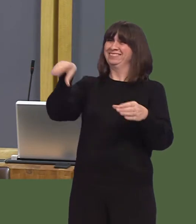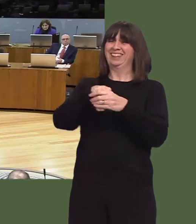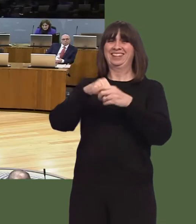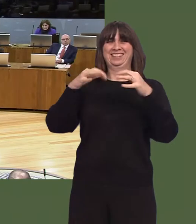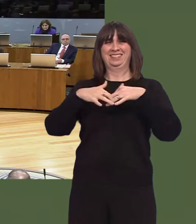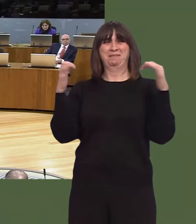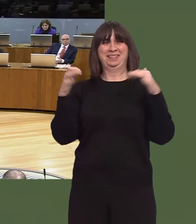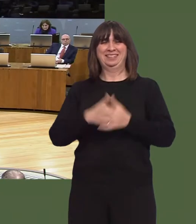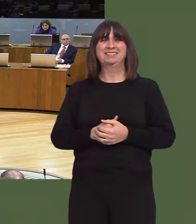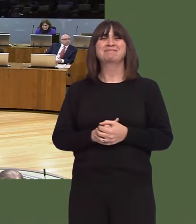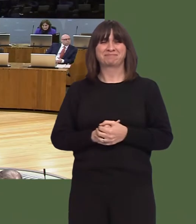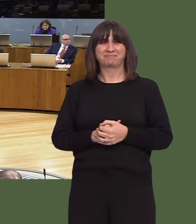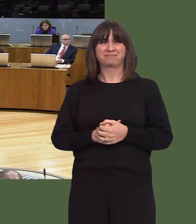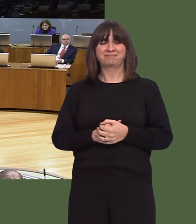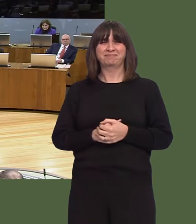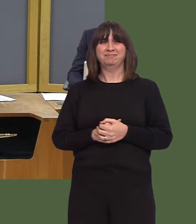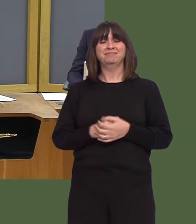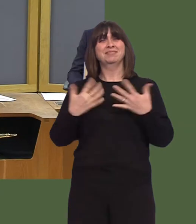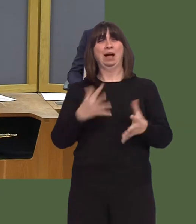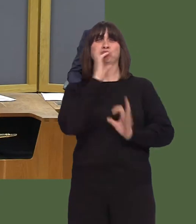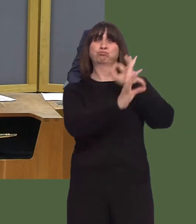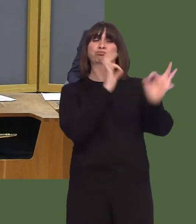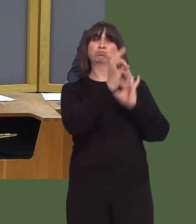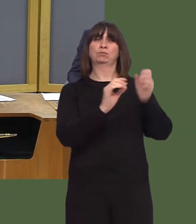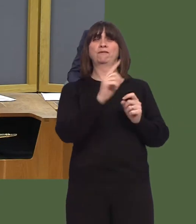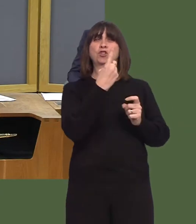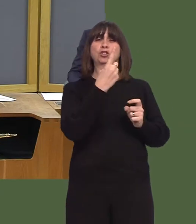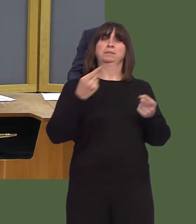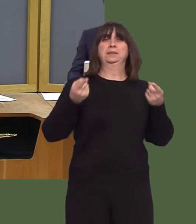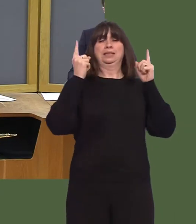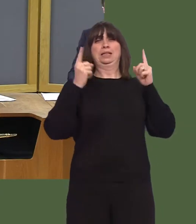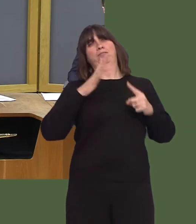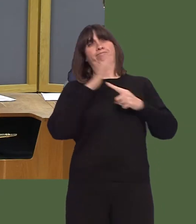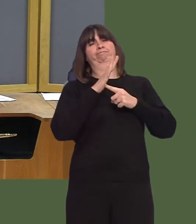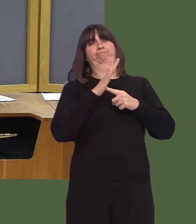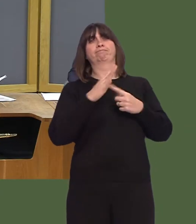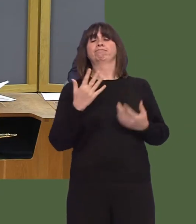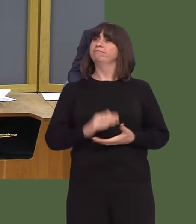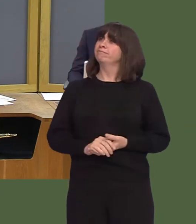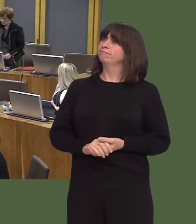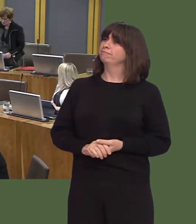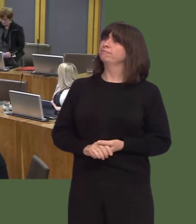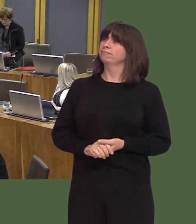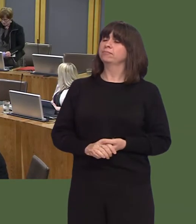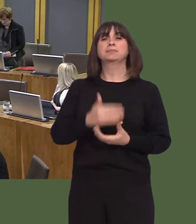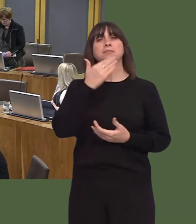A wnaiff y Prif Weinidog ddatganiad am ymdrechion i ailgylchu plastig yng Nghymru?